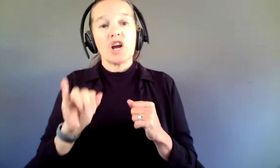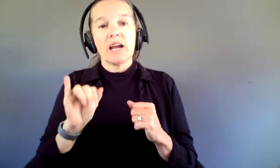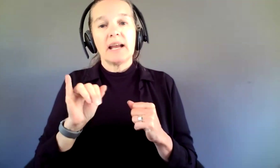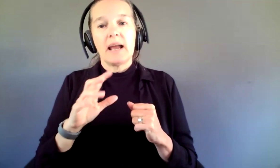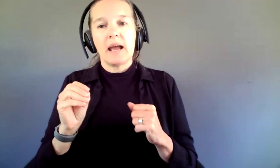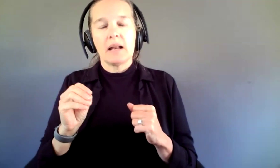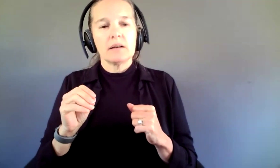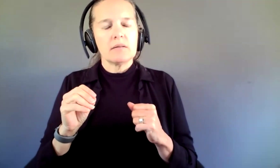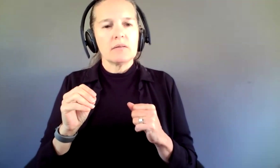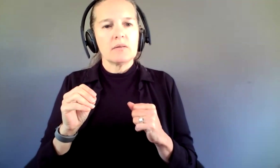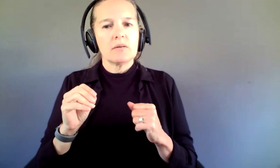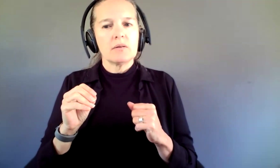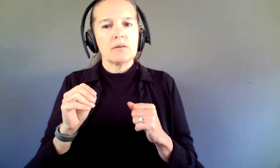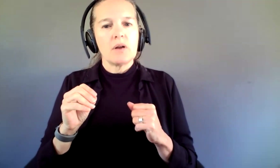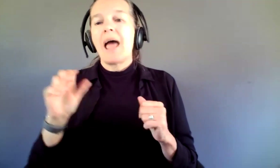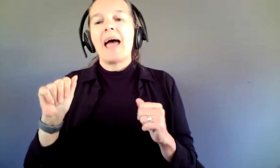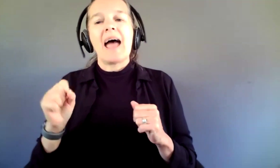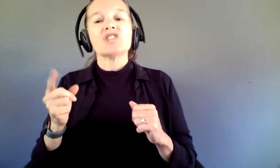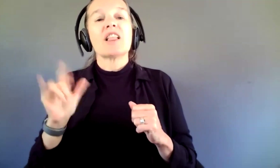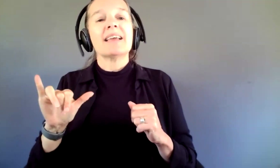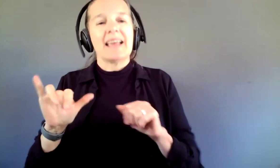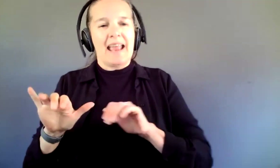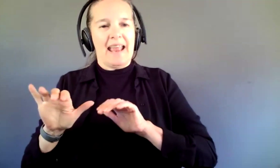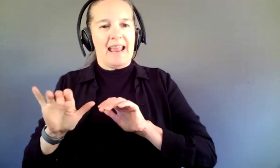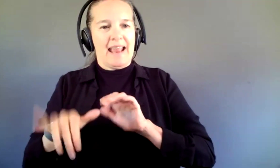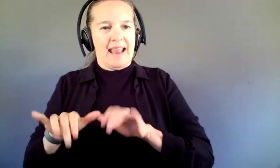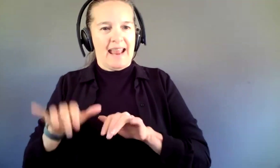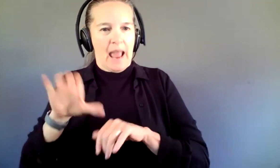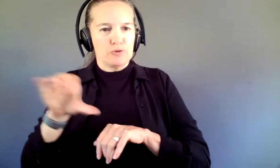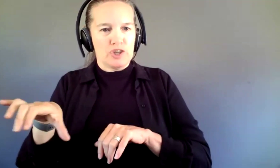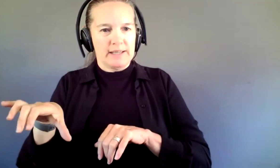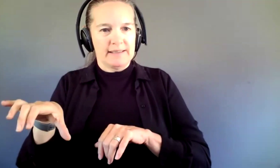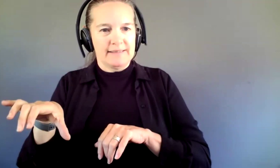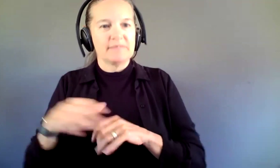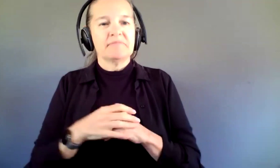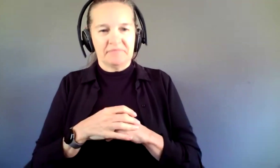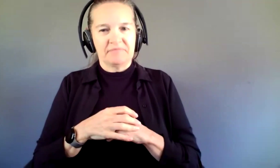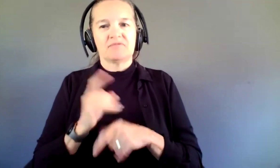Ashly is doing captioning right now, okay.